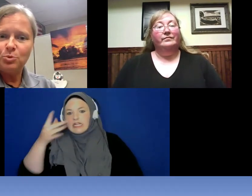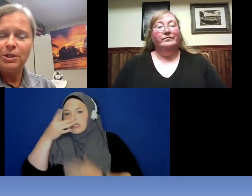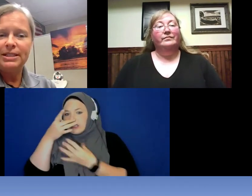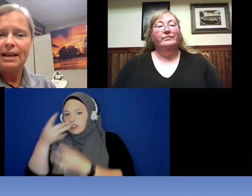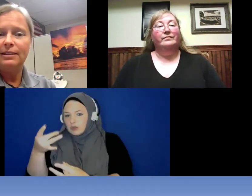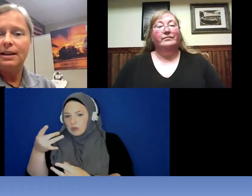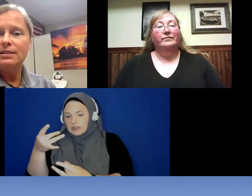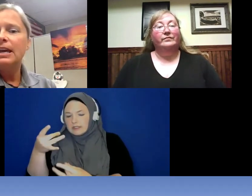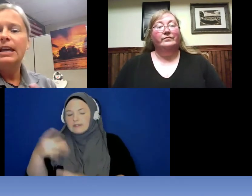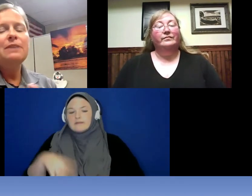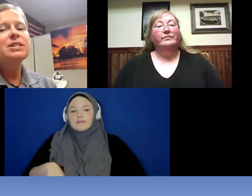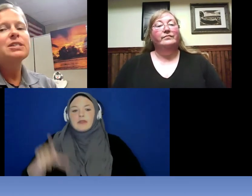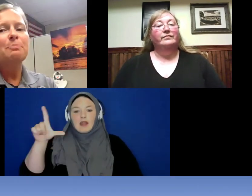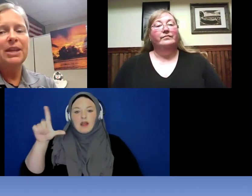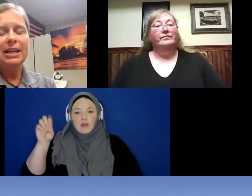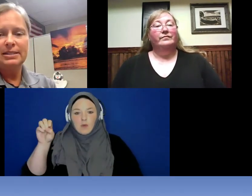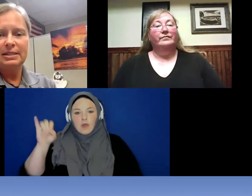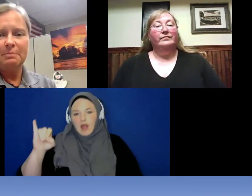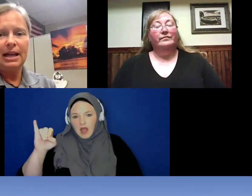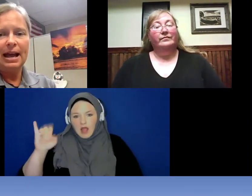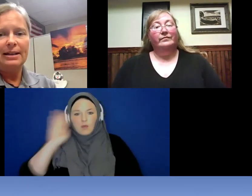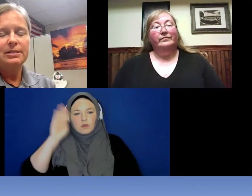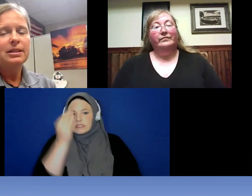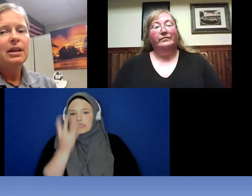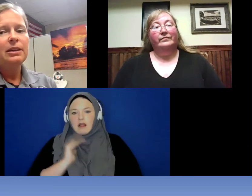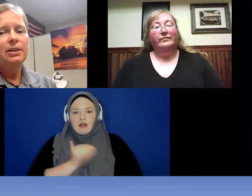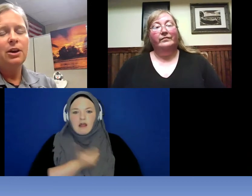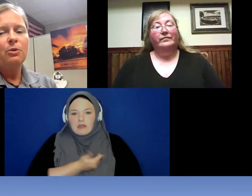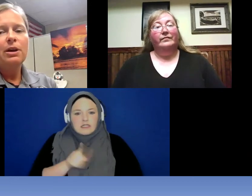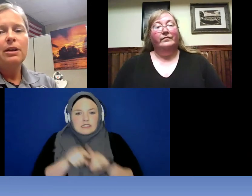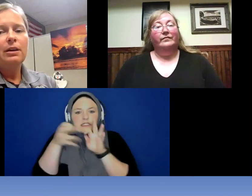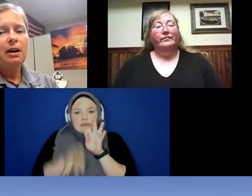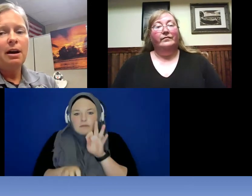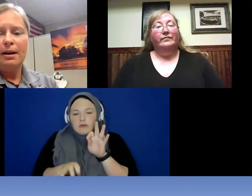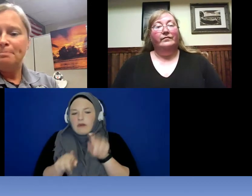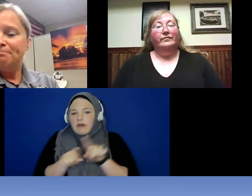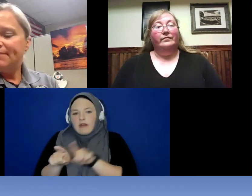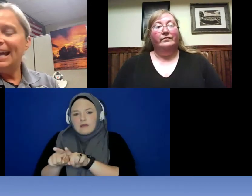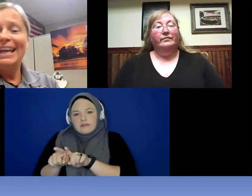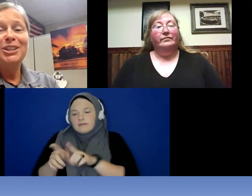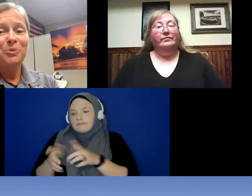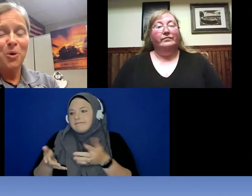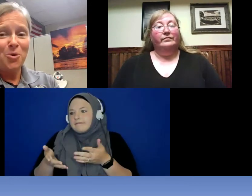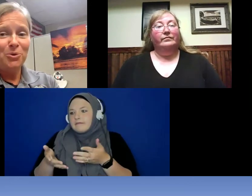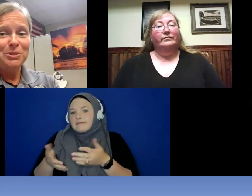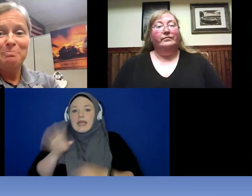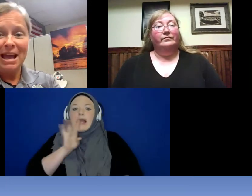interest tells us even as something as simple as 8-year-old male